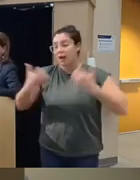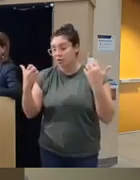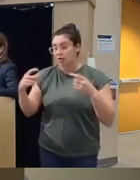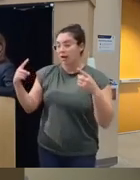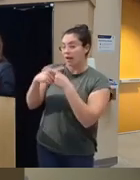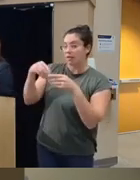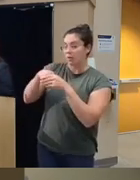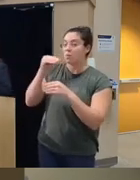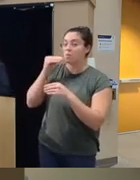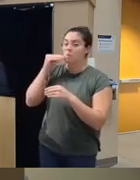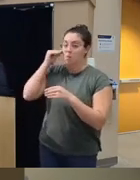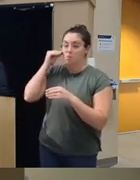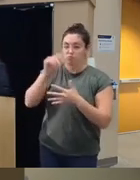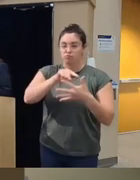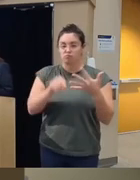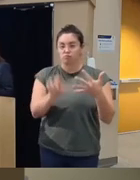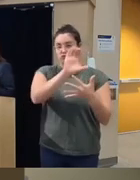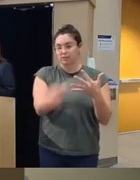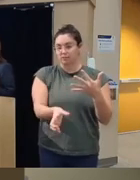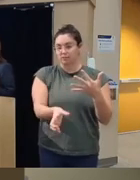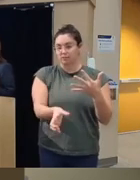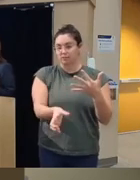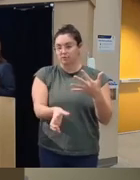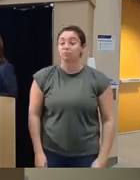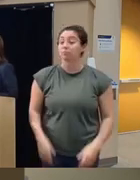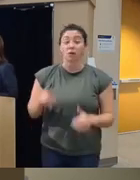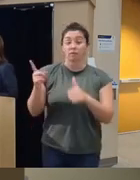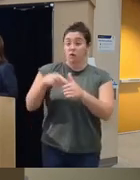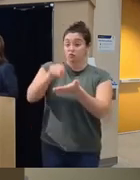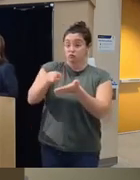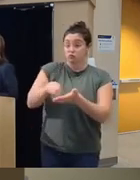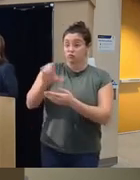now when we first when I first wrote this grant I really thought the Avatar platform was going